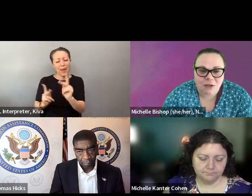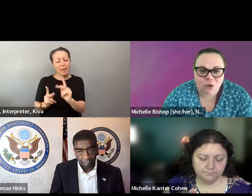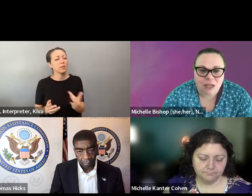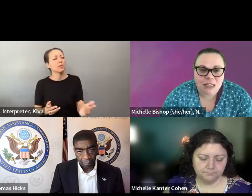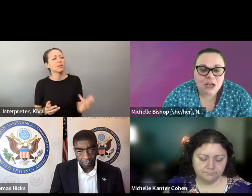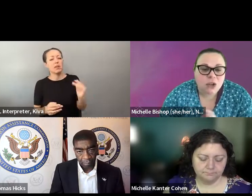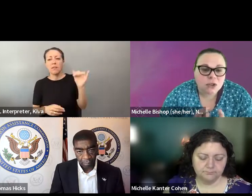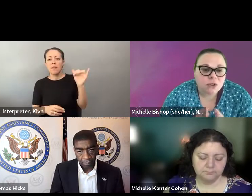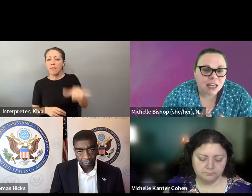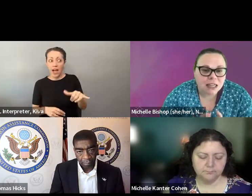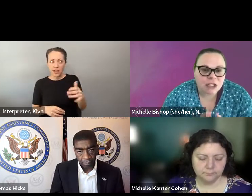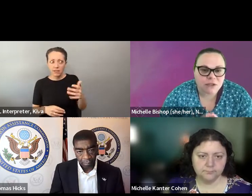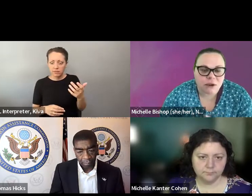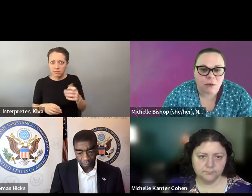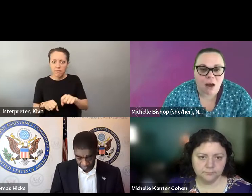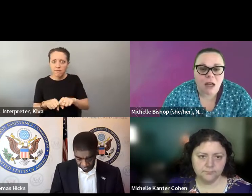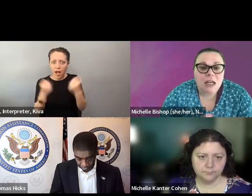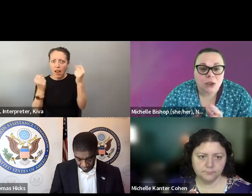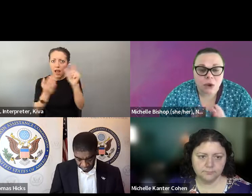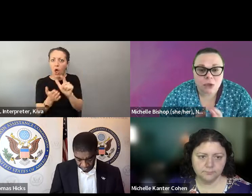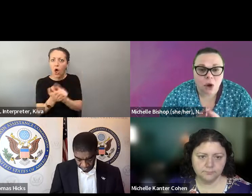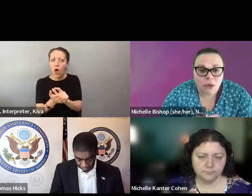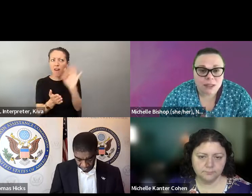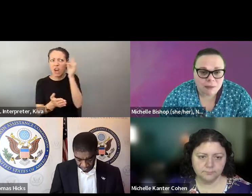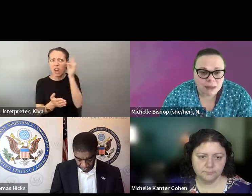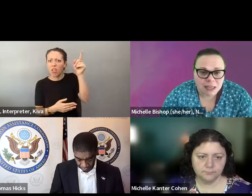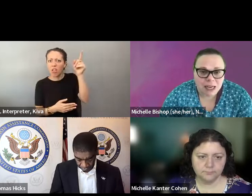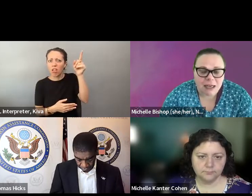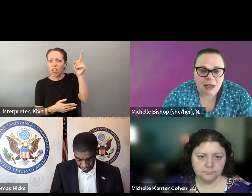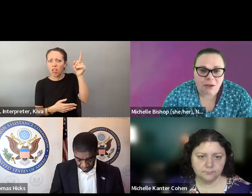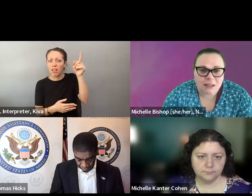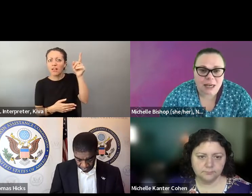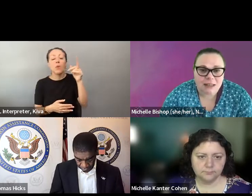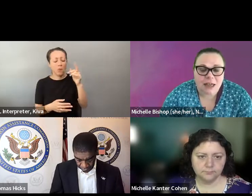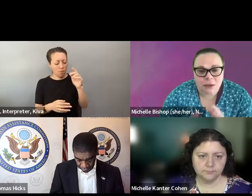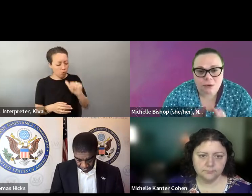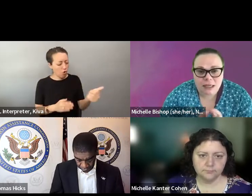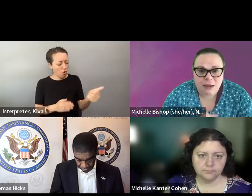is a violation of federal law. Any attempt to say you could only assist so many people is a violation of Federal law, because if you could only help 3 people and a fourth person wants your assistance and you have to turn them down they're effectively being denied the right to the assistant of their and you have to turn them down , they're effectively being